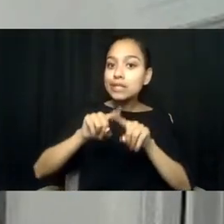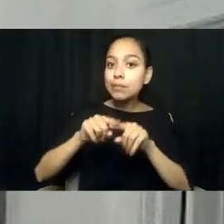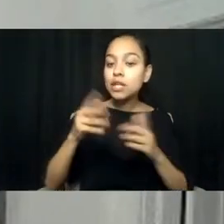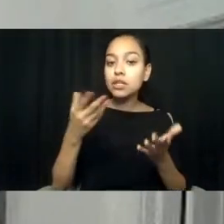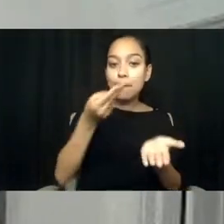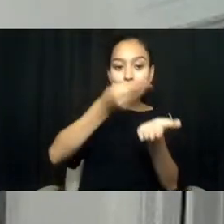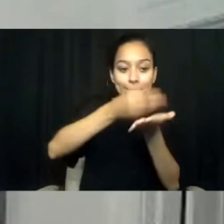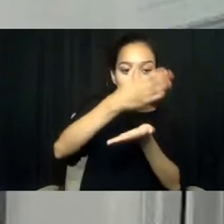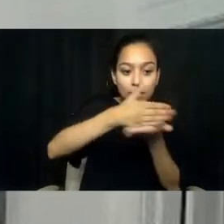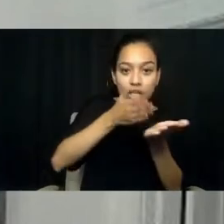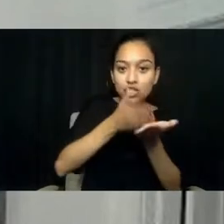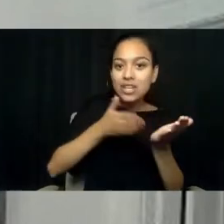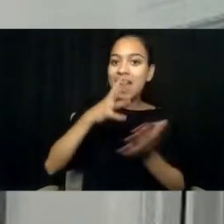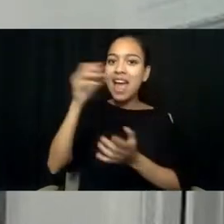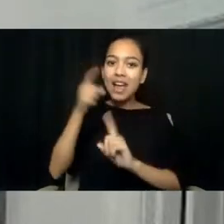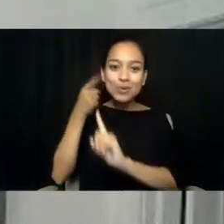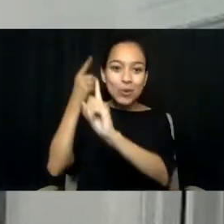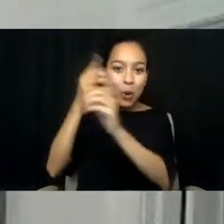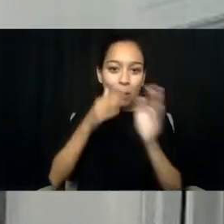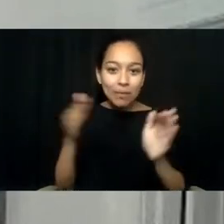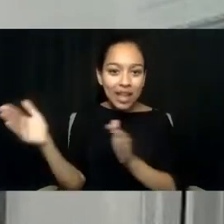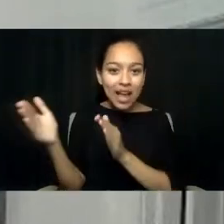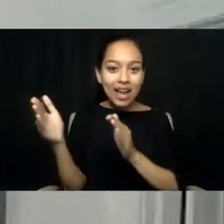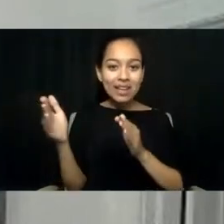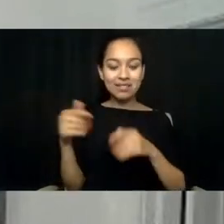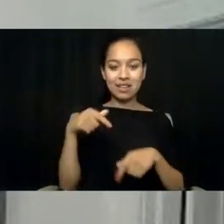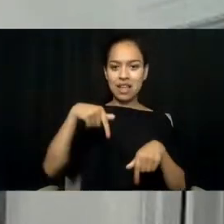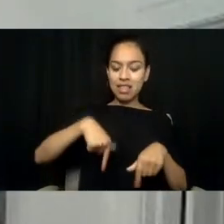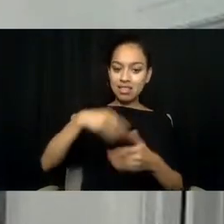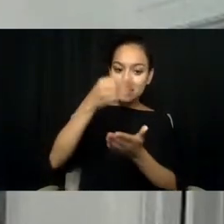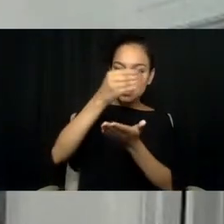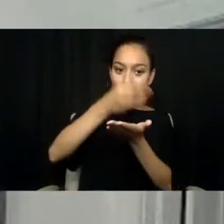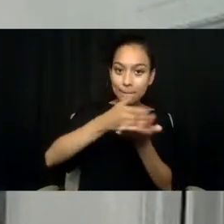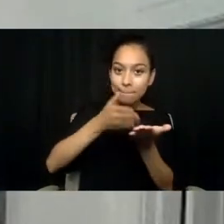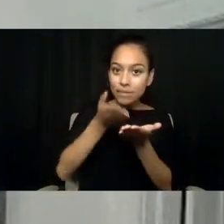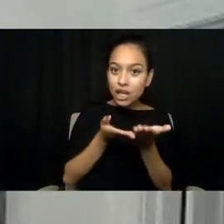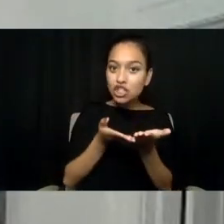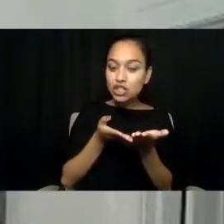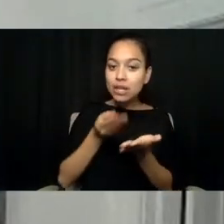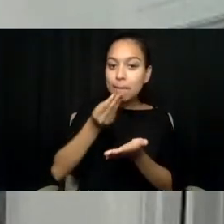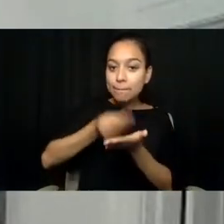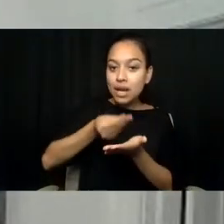Where can you show us in this budget what is going towards equity?